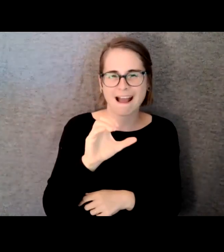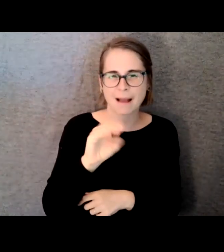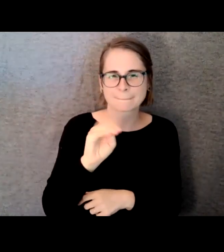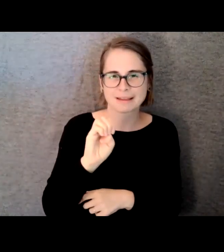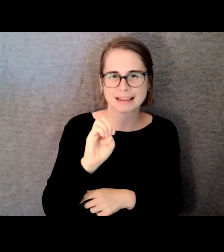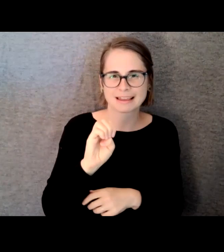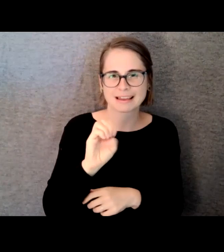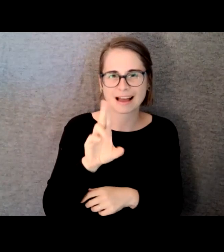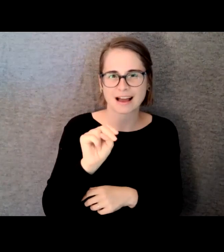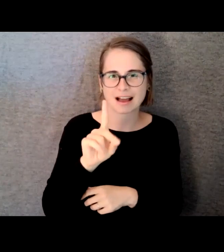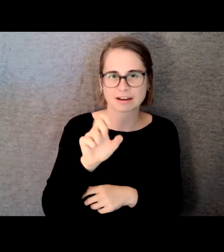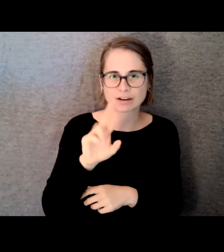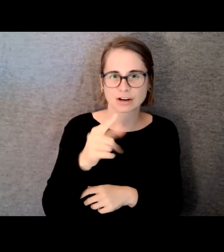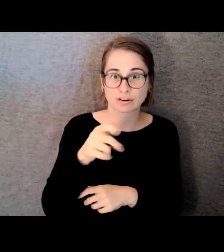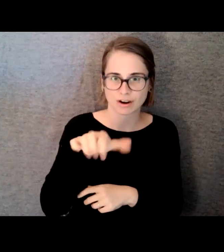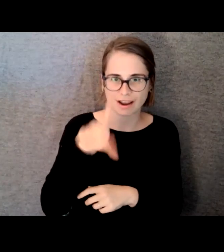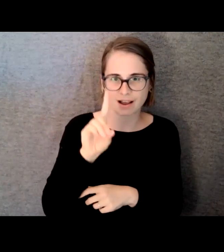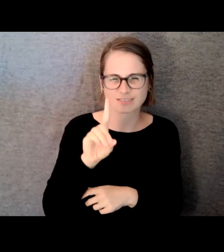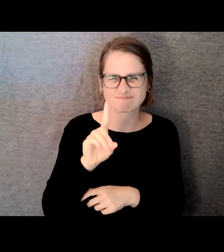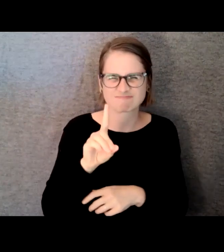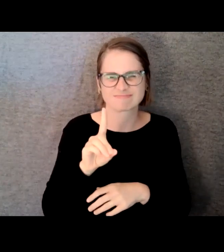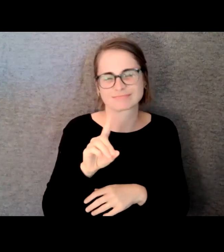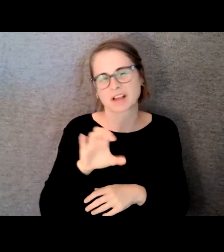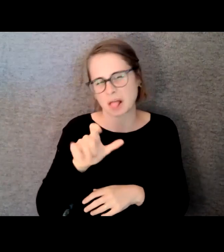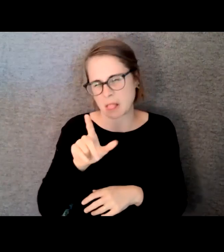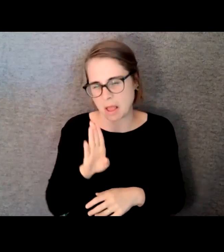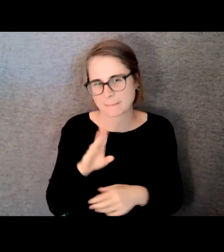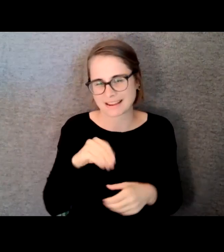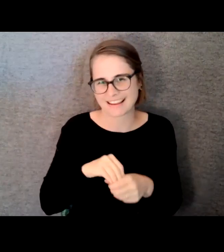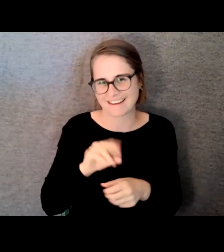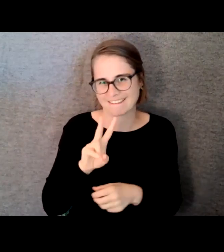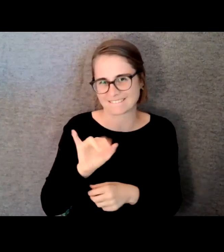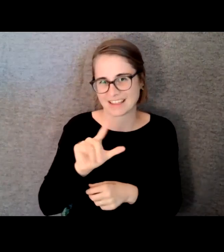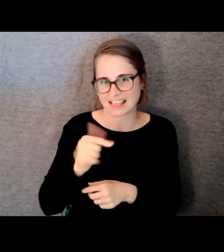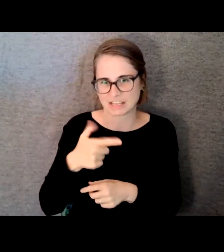and a piano keyboard. And I thought I was just going to puke all